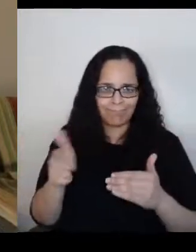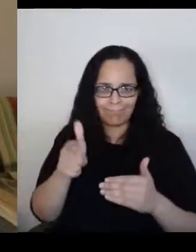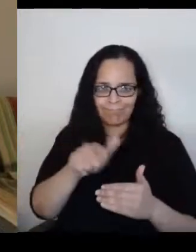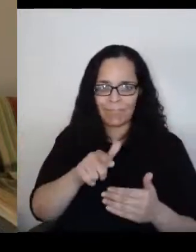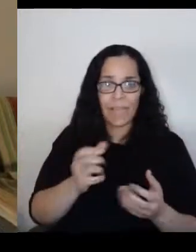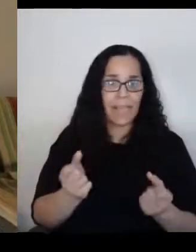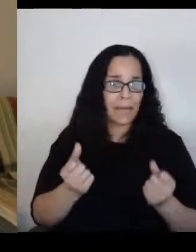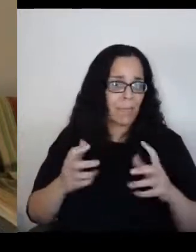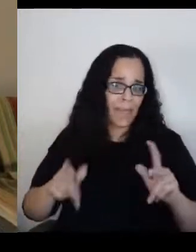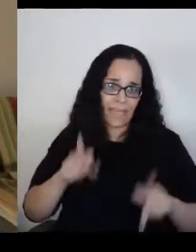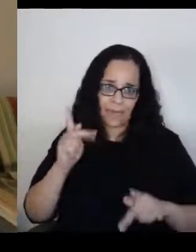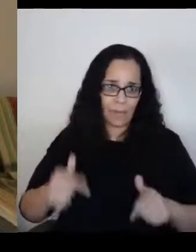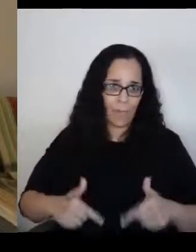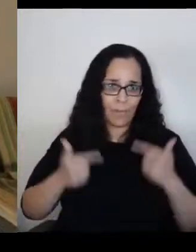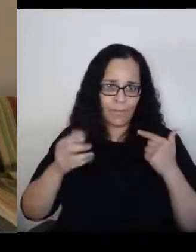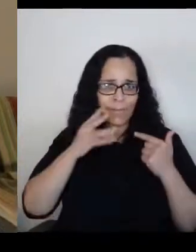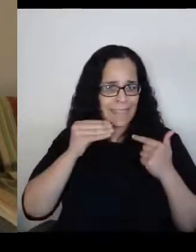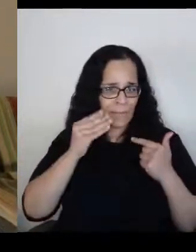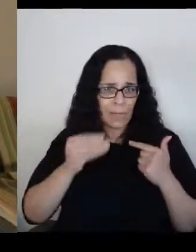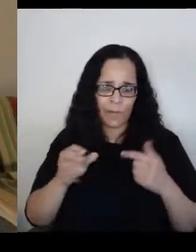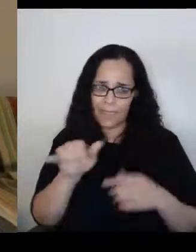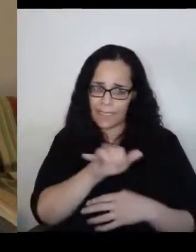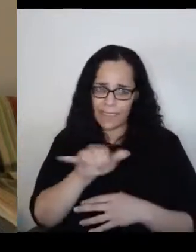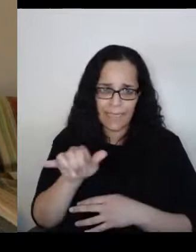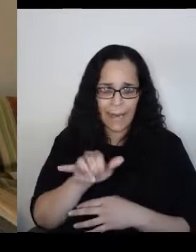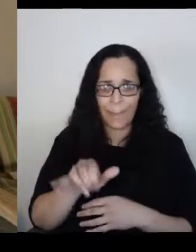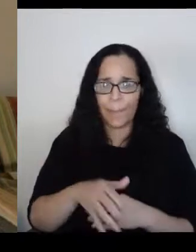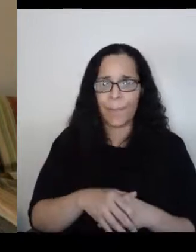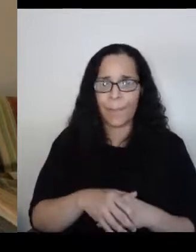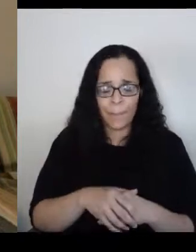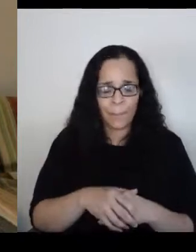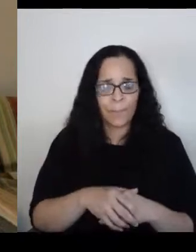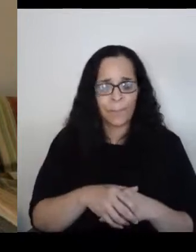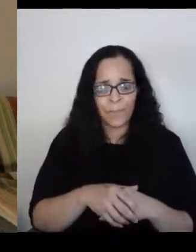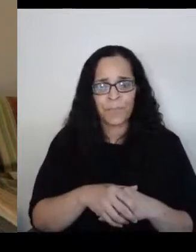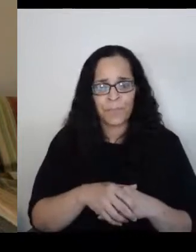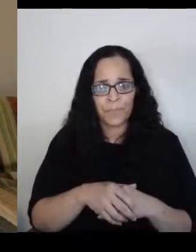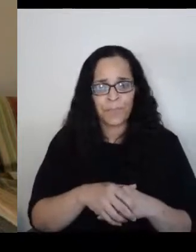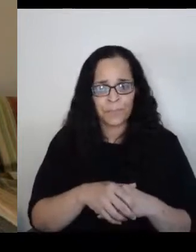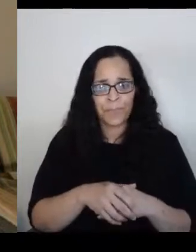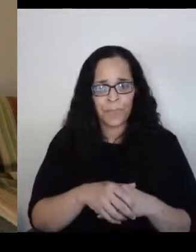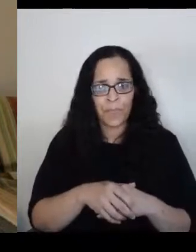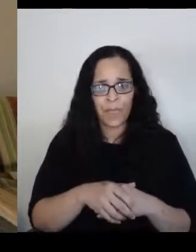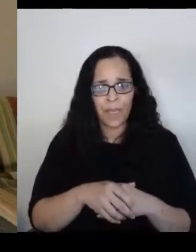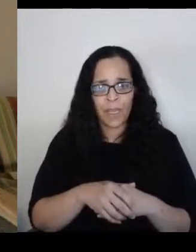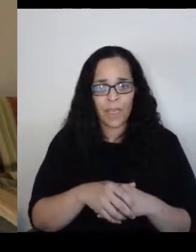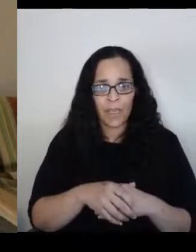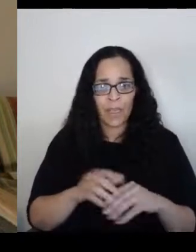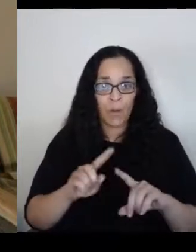in Gurs, only to most of them were sent, eventually, to Auschwitz.